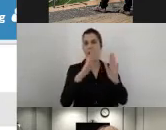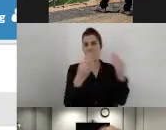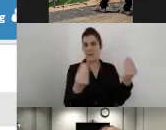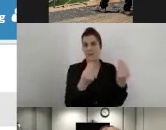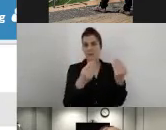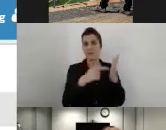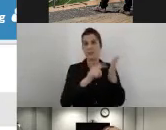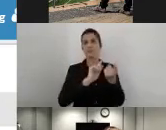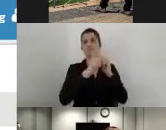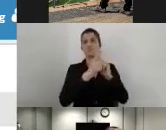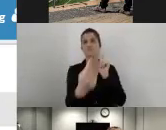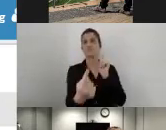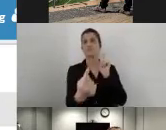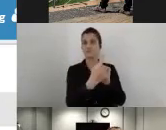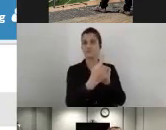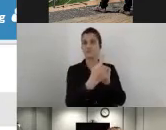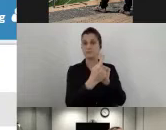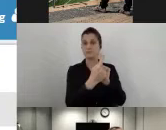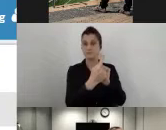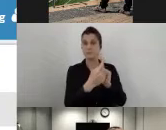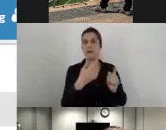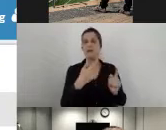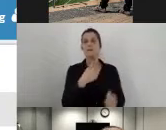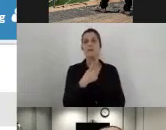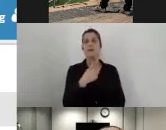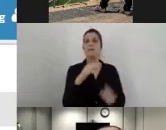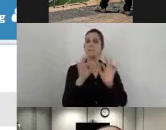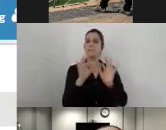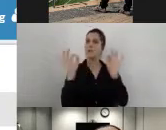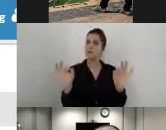So I will just begin. So starting from this screen,